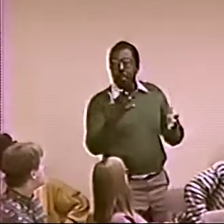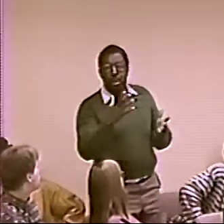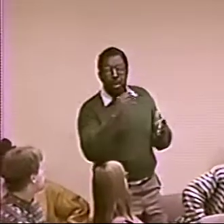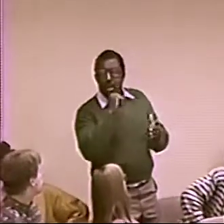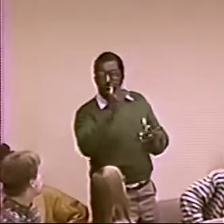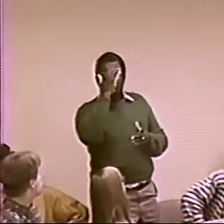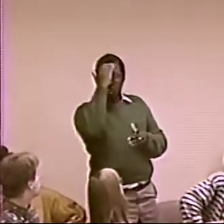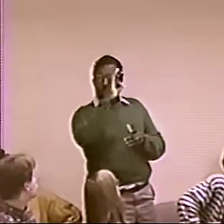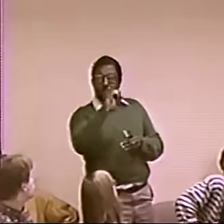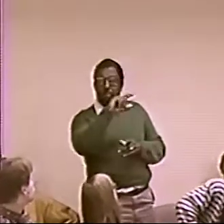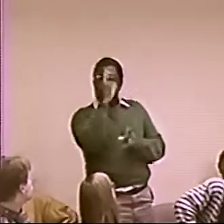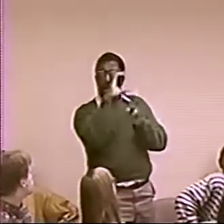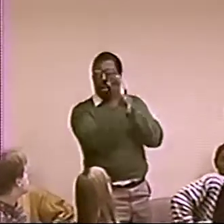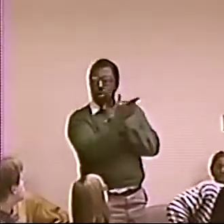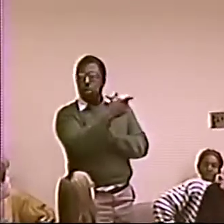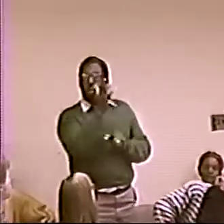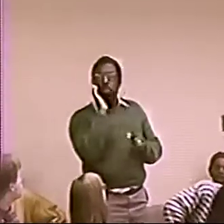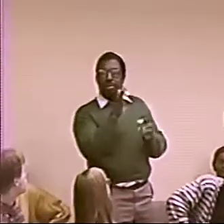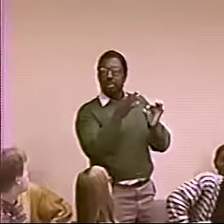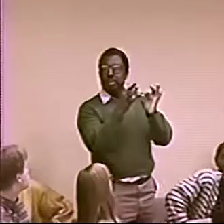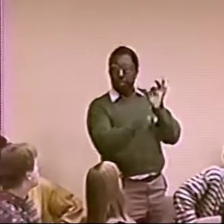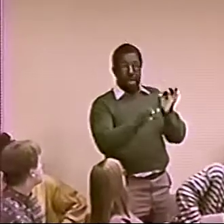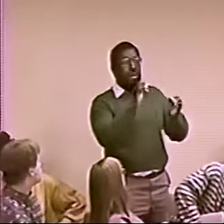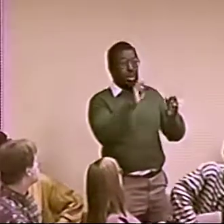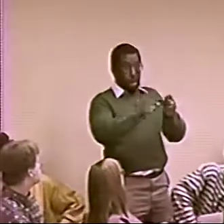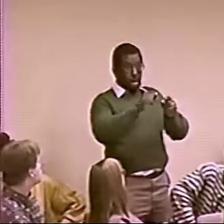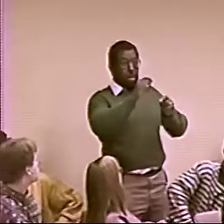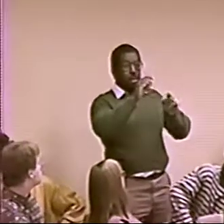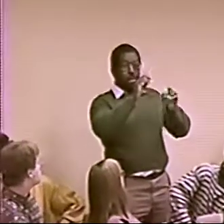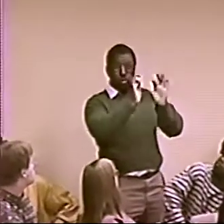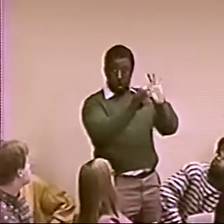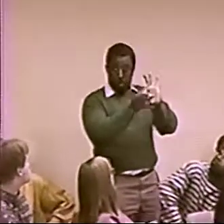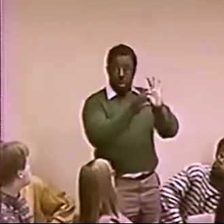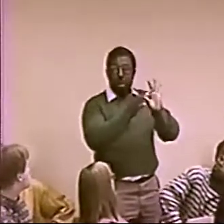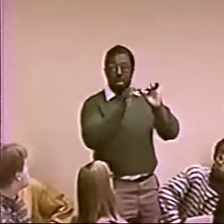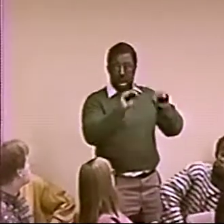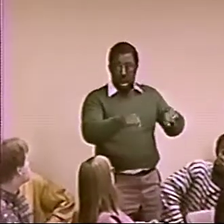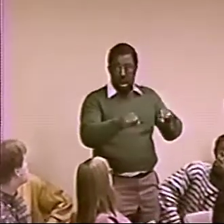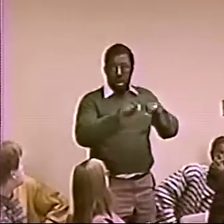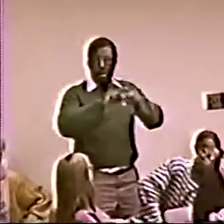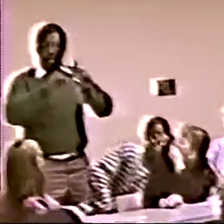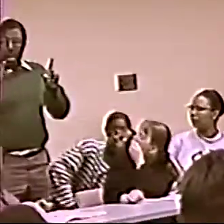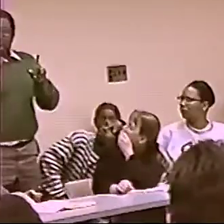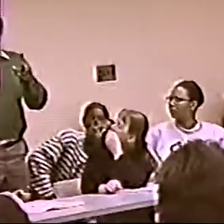IN THEIR INTERPRETATION. SO, IT REALLY WOULD HELP THAT DEAF AUDIENCE IF WE COULD GET BLACK INTERPRETERS,